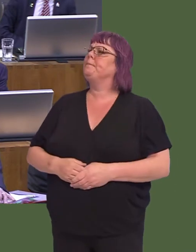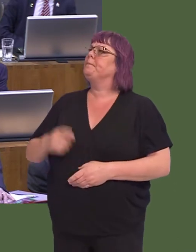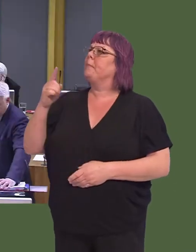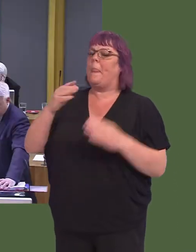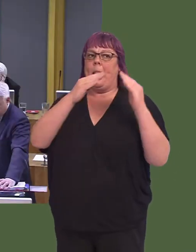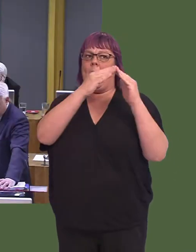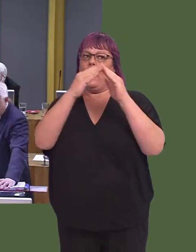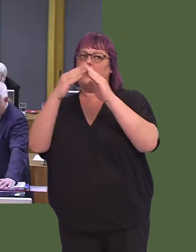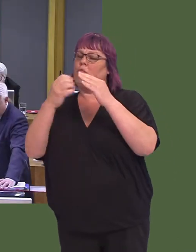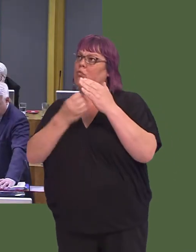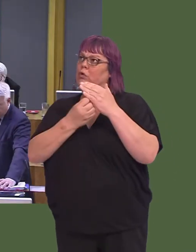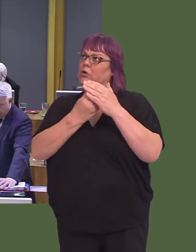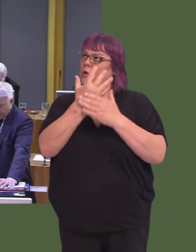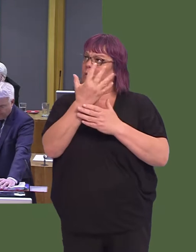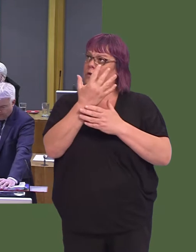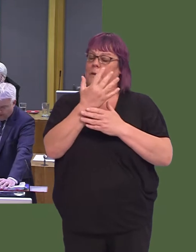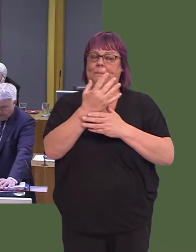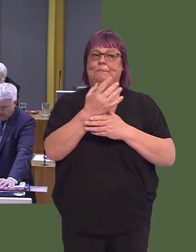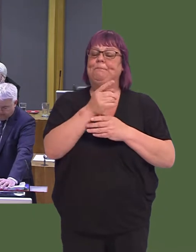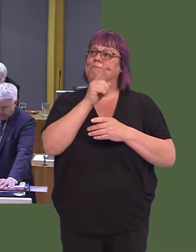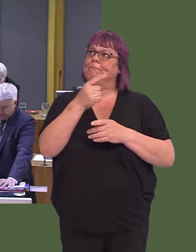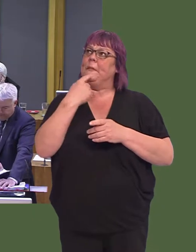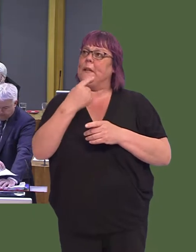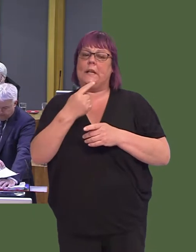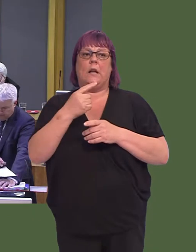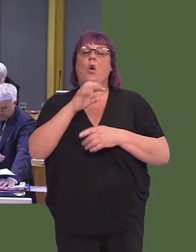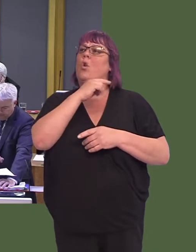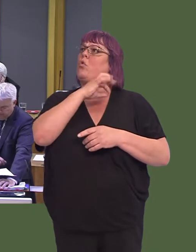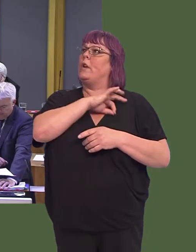The Minister for Housing and Regeneration has rightly commented that credit unions in